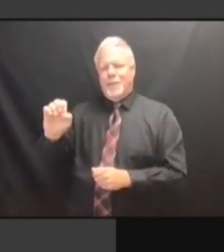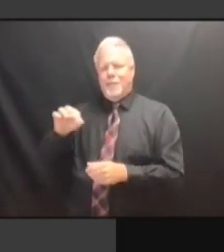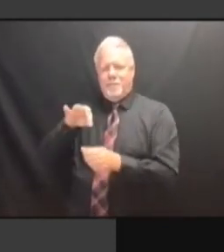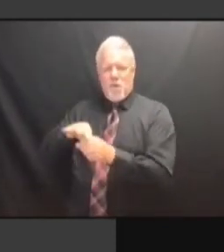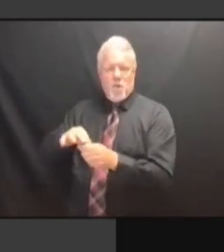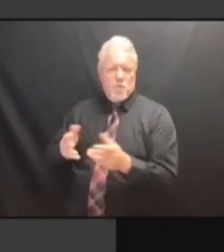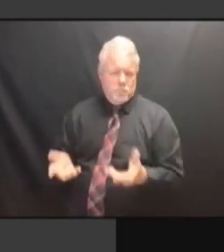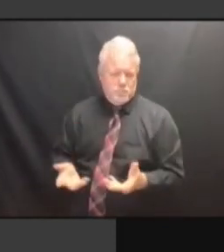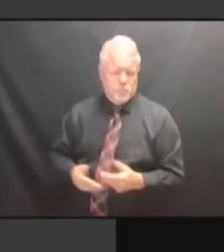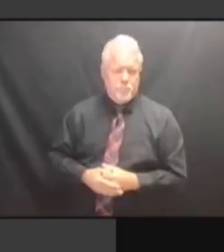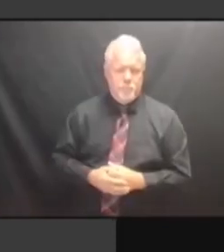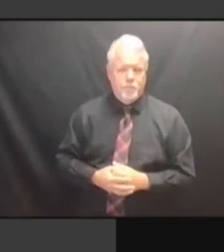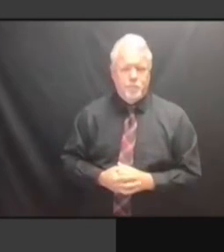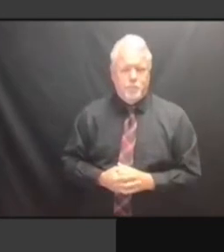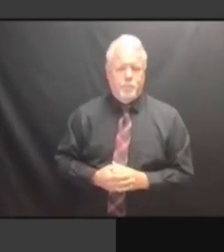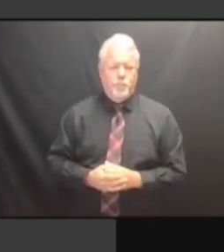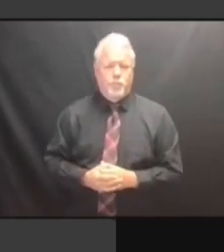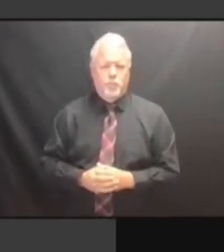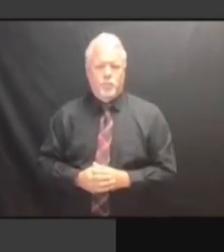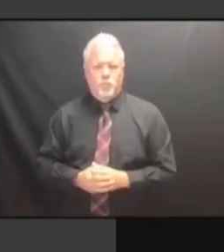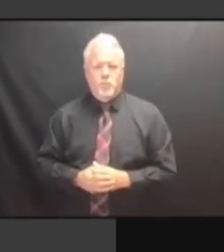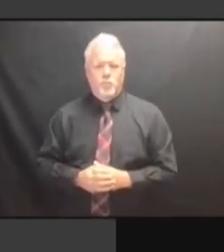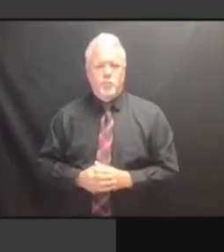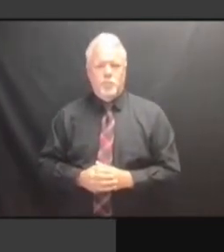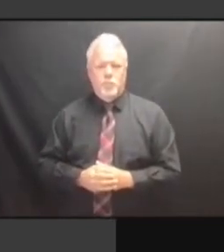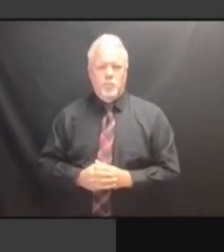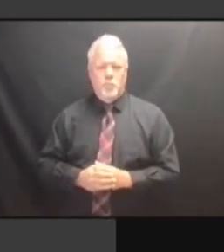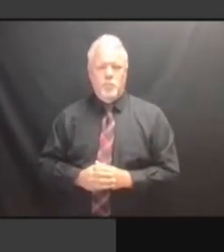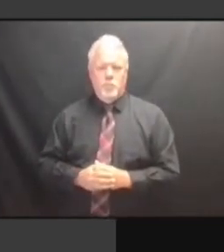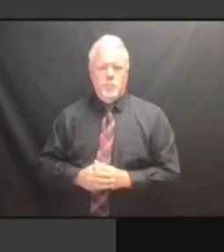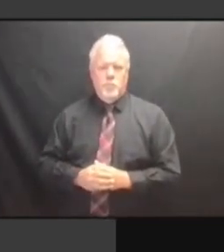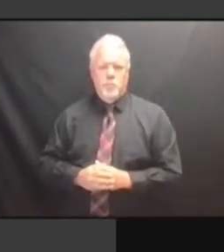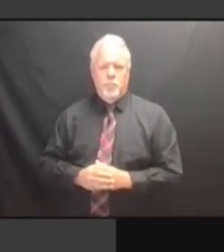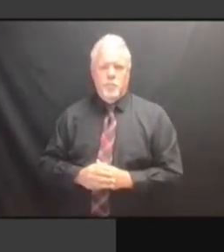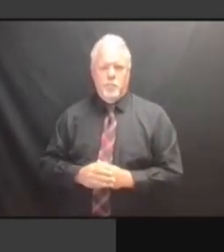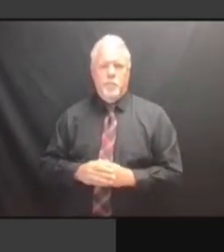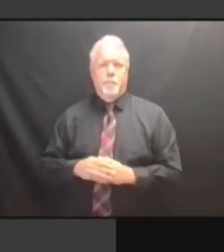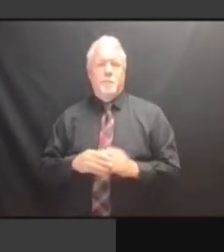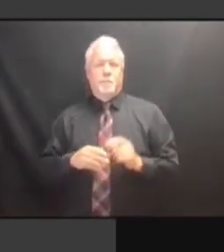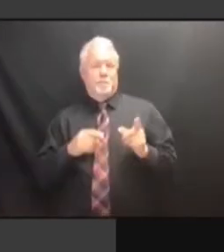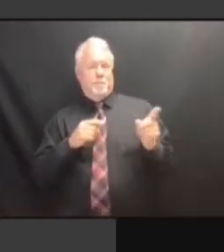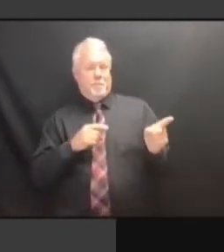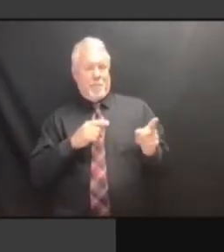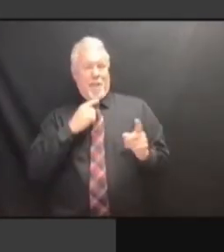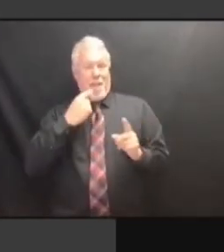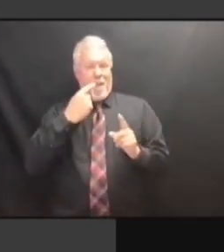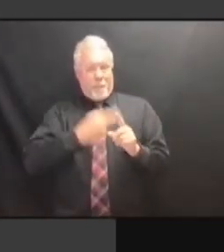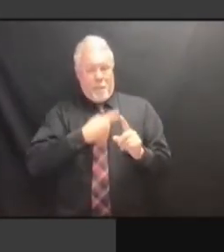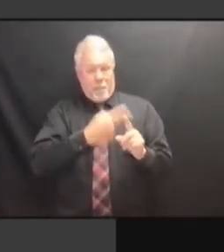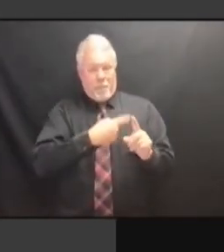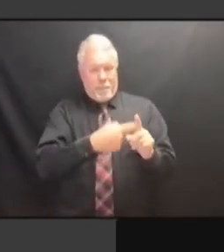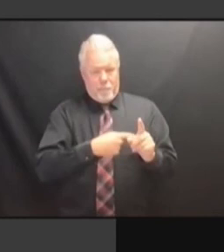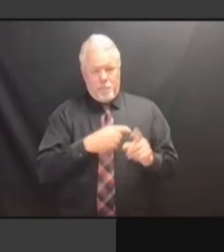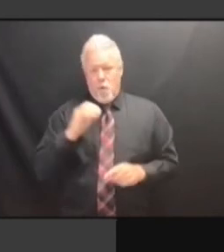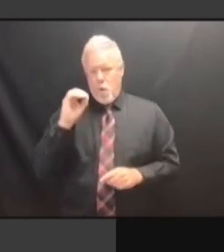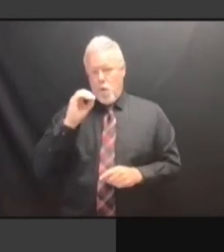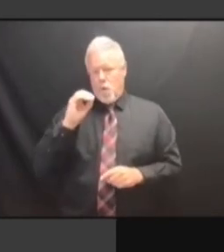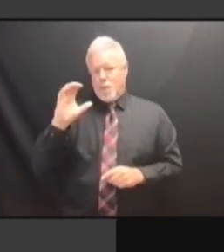PROCESS HAD OCA SEND US A LIST ONCE A MONTH OF THOSE WHO WERE ONCE A MONTH OF THOSE WHO WERE ONCE A MONTH OF THOSE WHO WERE SENTENCED ONCE A MONTH OF THOSE WHO WERE SENTENCED TO ONCE A MONTH OF THOSE WHO WERE SENTENCED TO FELONY ONCE A MONTH OF THOSE WHO WERE SENTENCED TO FELONY CONVICTION. SENTENCED TO FELONY CONVICTION. SENTENCED TO FELONY CONVICTION. THERE'S SENTENCED TO FELONY CONVICTION. THERE'S NO SENTENCED TO FELONY CONVICTION. THERE'S NO LIST SENTENCED TO FELONY CONVICTION. THERE'S NO LIST THAT SENTENCED TO FELONY CONVICTION. THERE'S NO LIST THAT WE SENTENCED TO FELONY CONVICTION. THERE'S NO LIST THAT WE GET SENTENCED TO FELONY CONVICTION. THERE'S NO LIST THAT WE GET FROM THERE'S NO LIST THAT WE GET FROM THERE'S NO LIST THAT WE GET FROM THEM THERE'S NO LIST THAT WE GET FROM THEM SAYING THERE'S NO LIST THAT WE GET FROM THEM SAYING THESE THERE'S NO LIST THAT WE GET FROM THEM SAYING THESE PEOPLE THERE'S NO LIST THAT WE GET FROM THEM SAYING THESE PEOPLE HAVE THEM SAYING THESE PEOPLE HAVE THEM SAYING THESE PEOPLE HAVE BEEN THEM SAYING THESE PEOPLE HAVE BEEN RELEASED. BEEN RELEASED. BEEN RELEASED. SO BEEN RELEASED. SO IF BEEN RELEASED. SO IF THEY